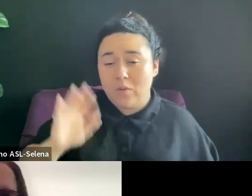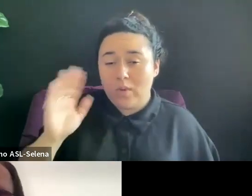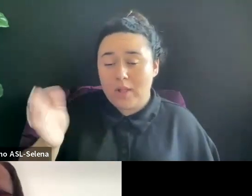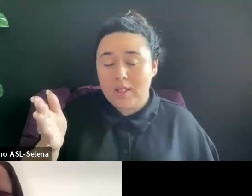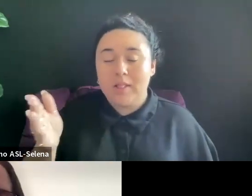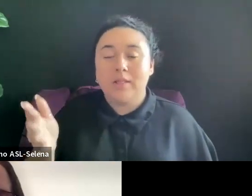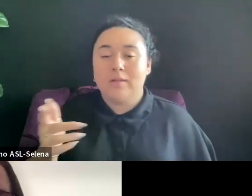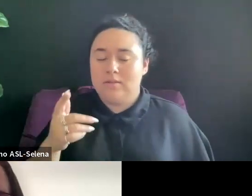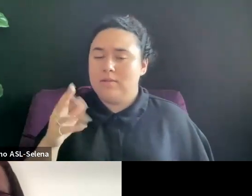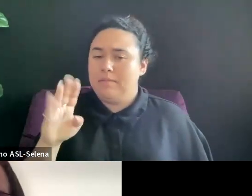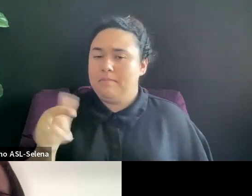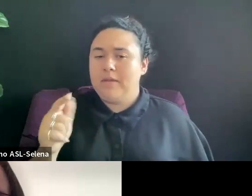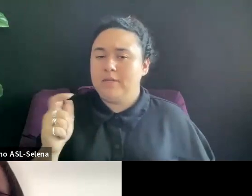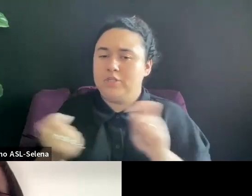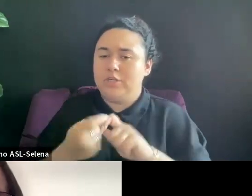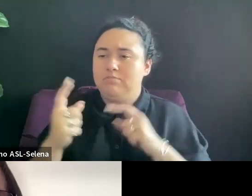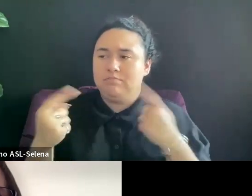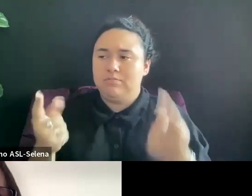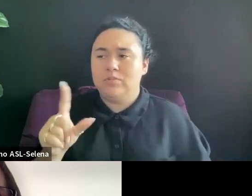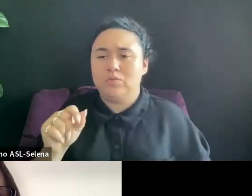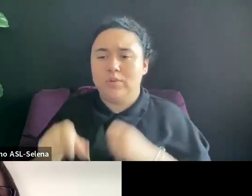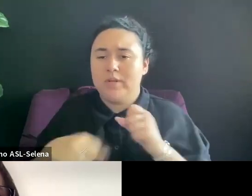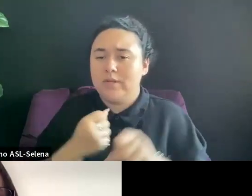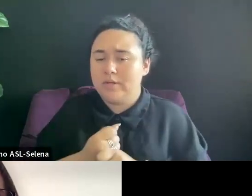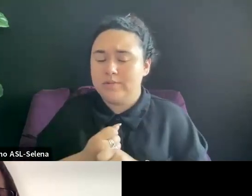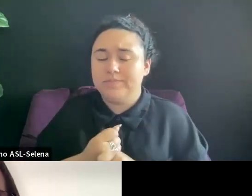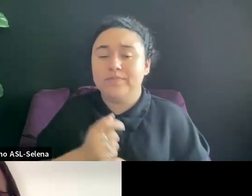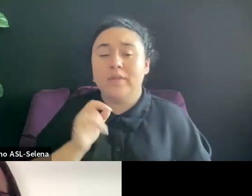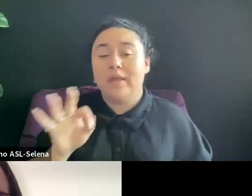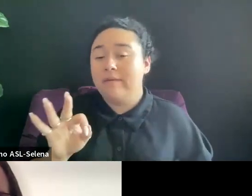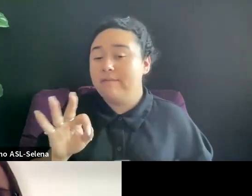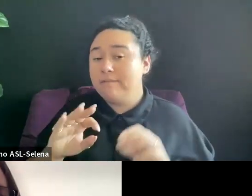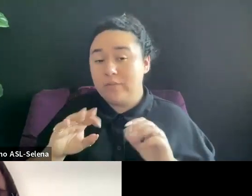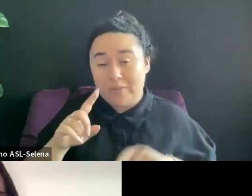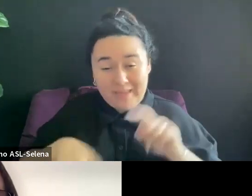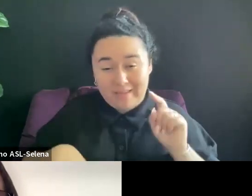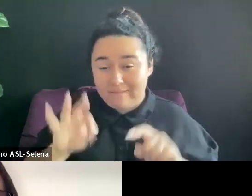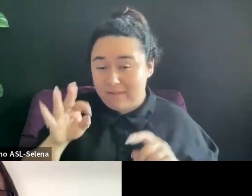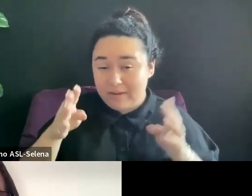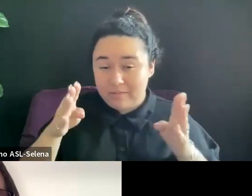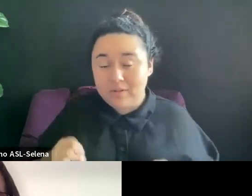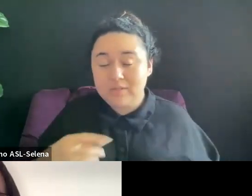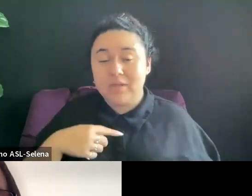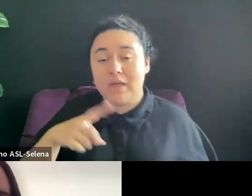IF YOU DO NOT FIND ONE, I DO THINK YOU GO AHEAD WITH THE PROJECT AND YOU MOVE ON.